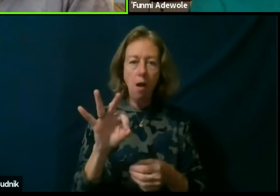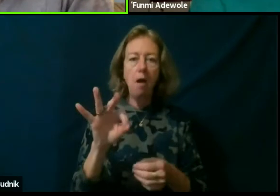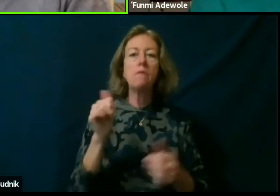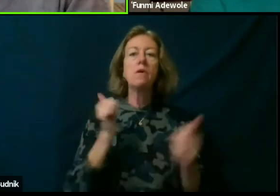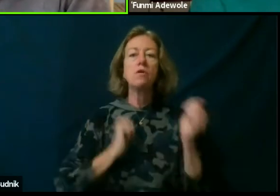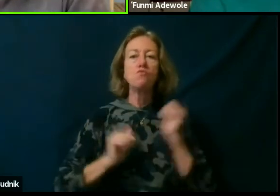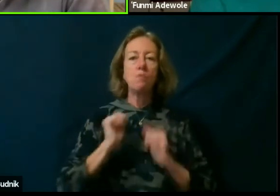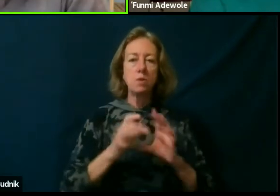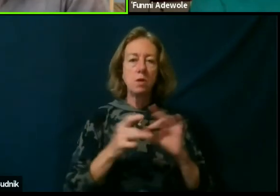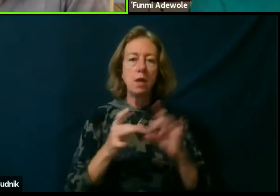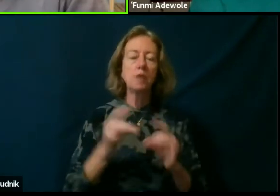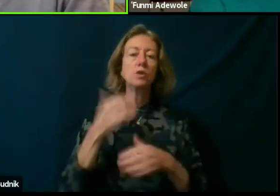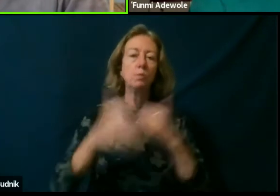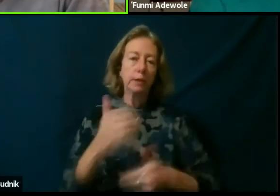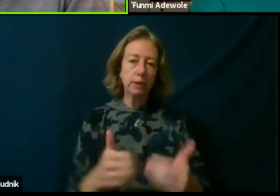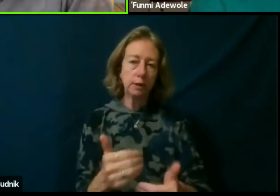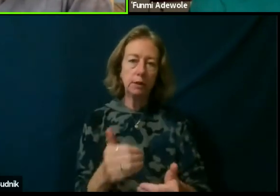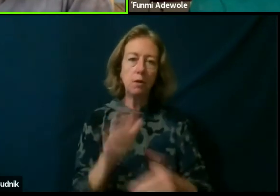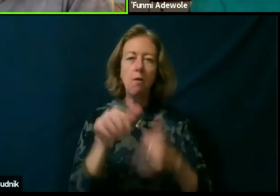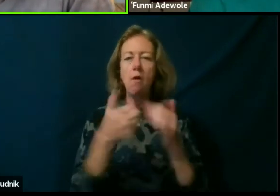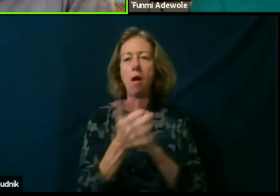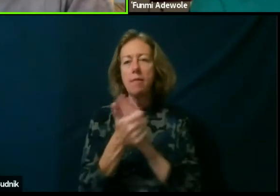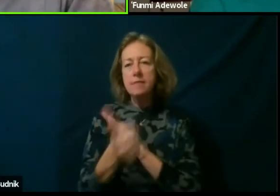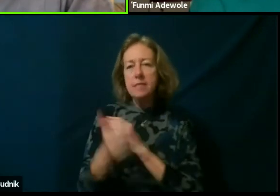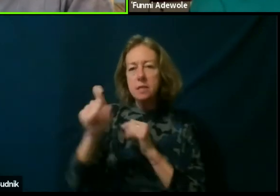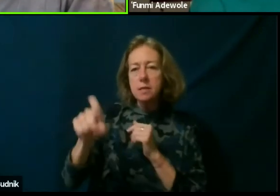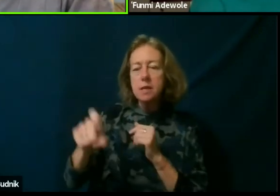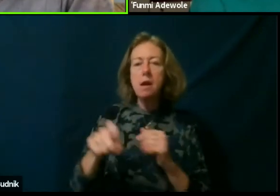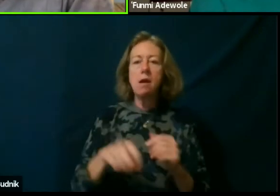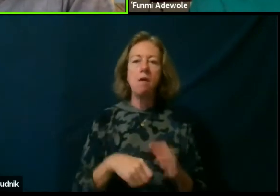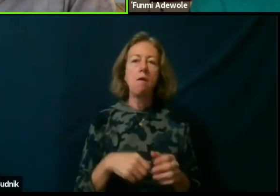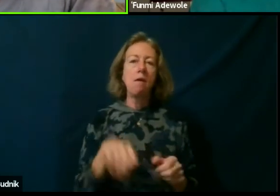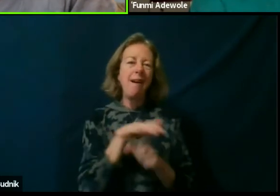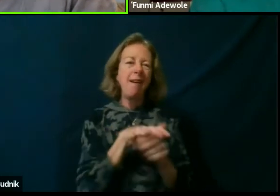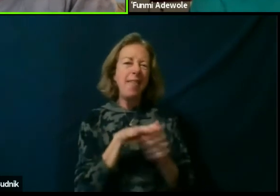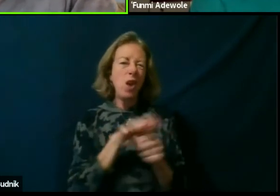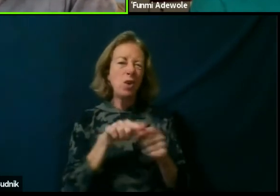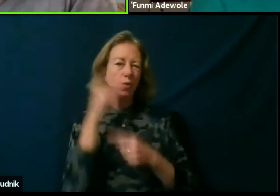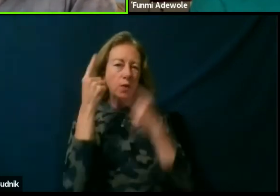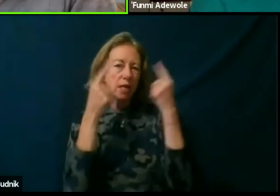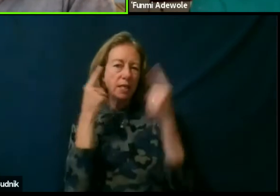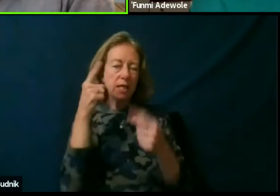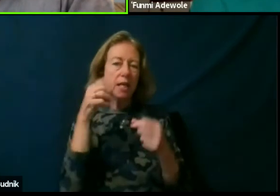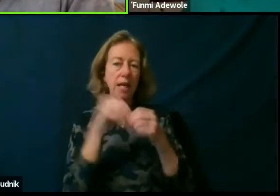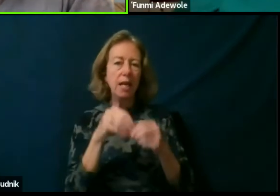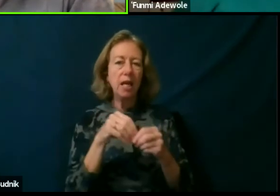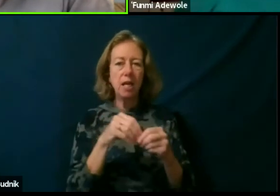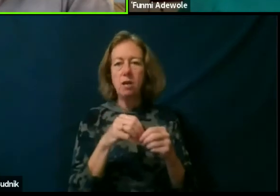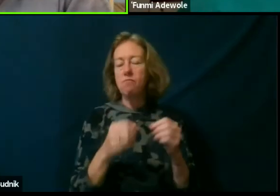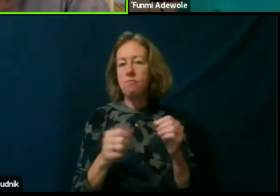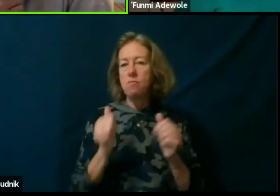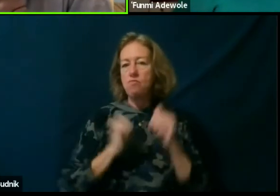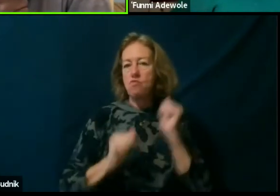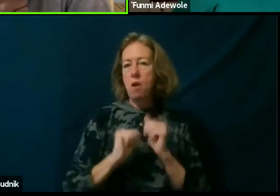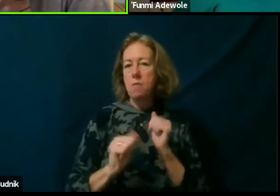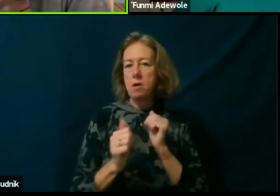or the skills needed or the areas to consider in dramaturgy, in when you are questioning and all of that.